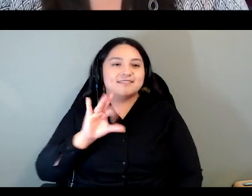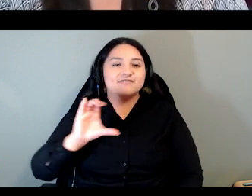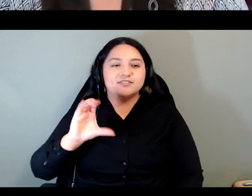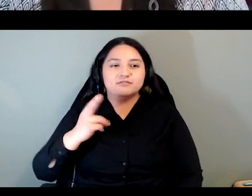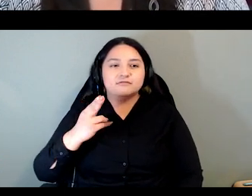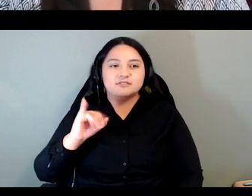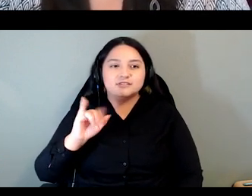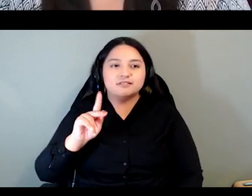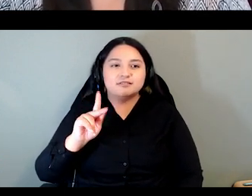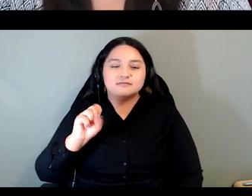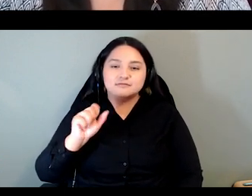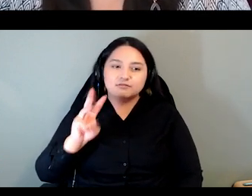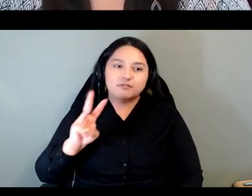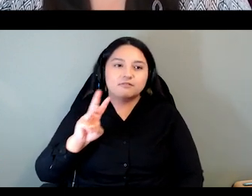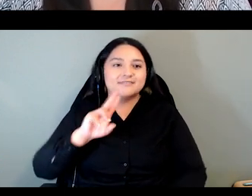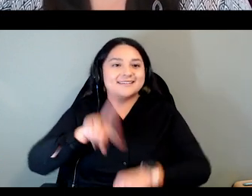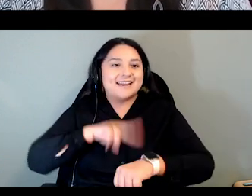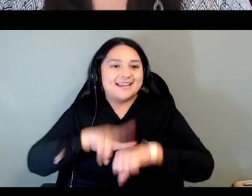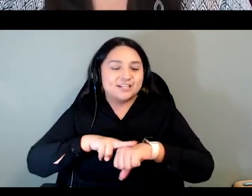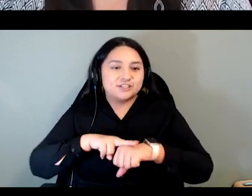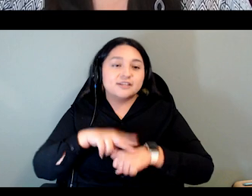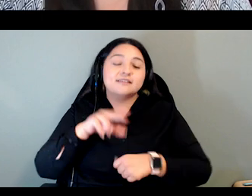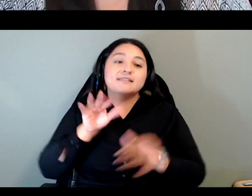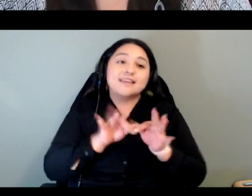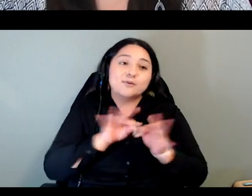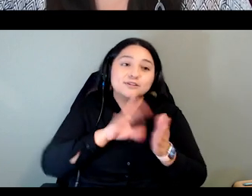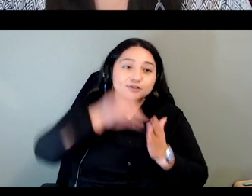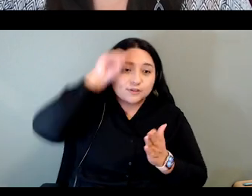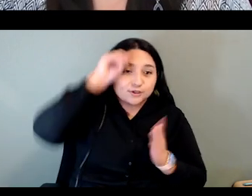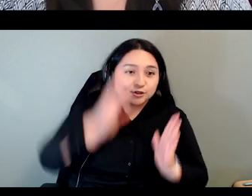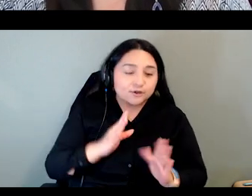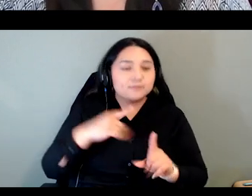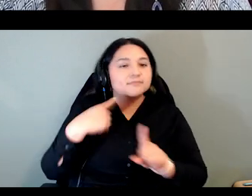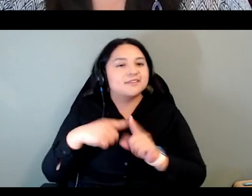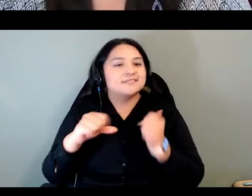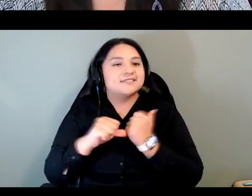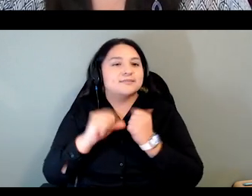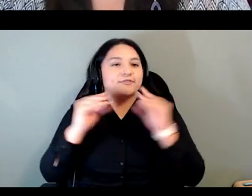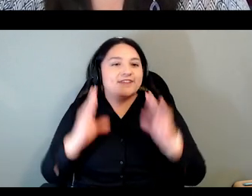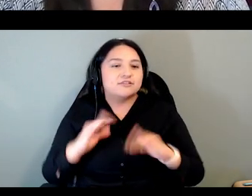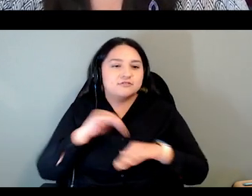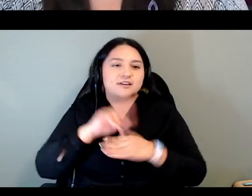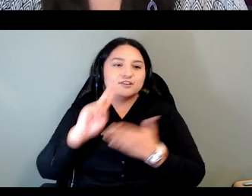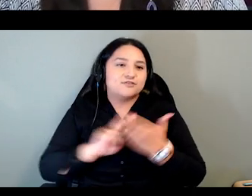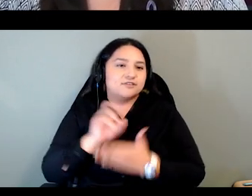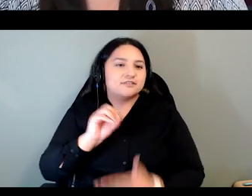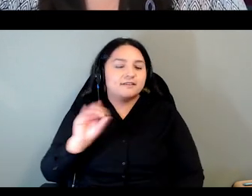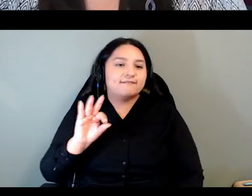learner and an assistant professor of indigenous education at the University of Oklahoma. I'm